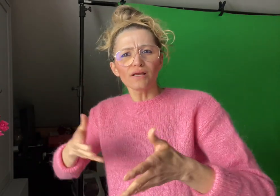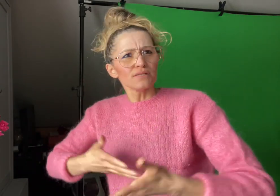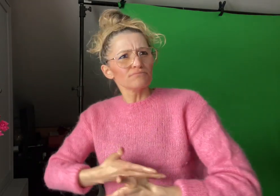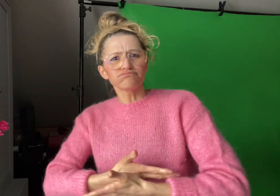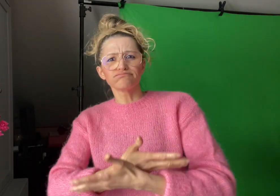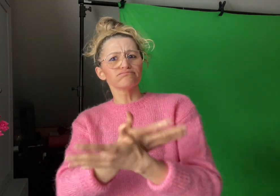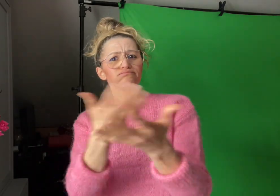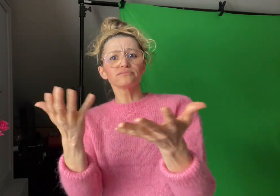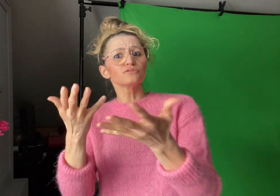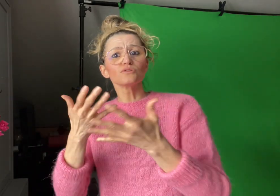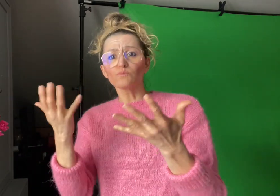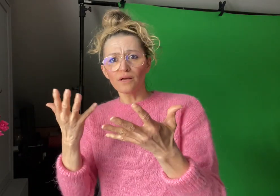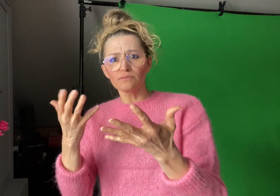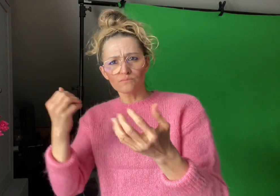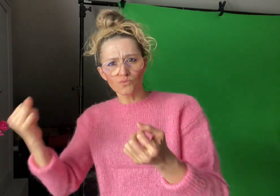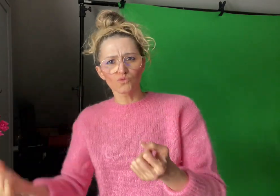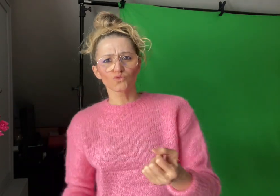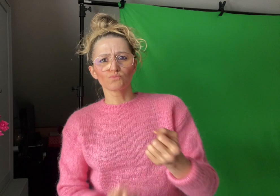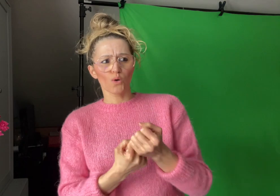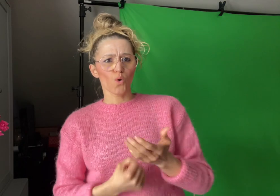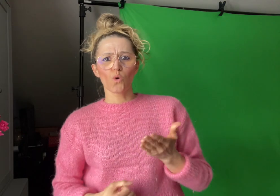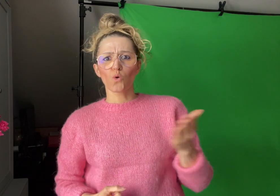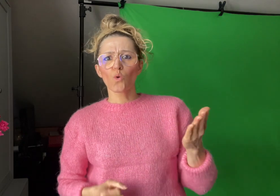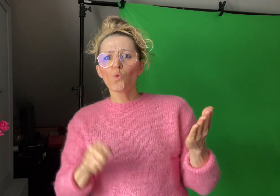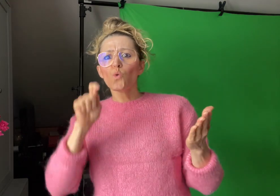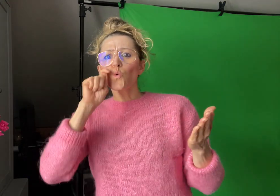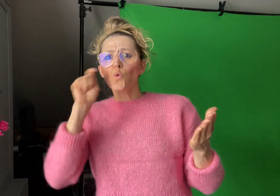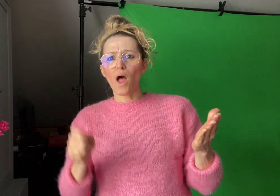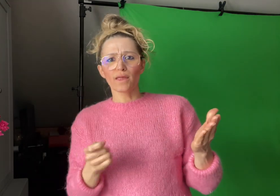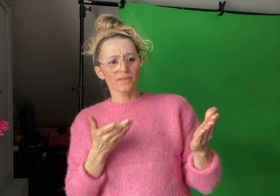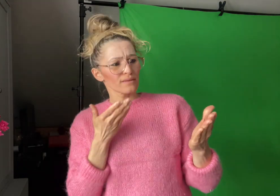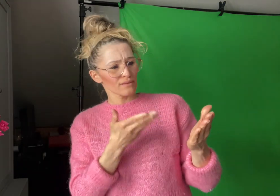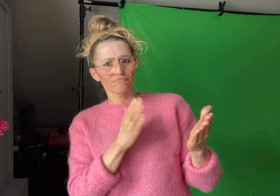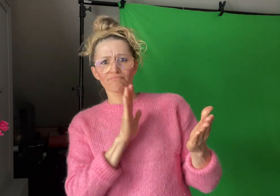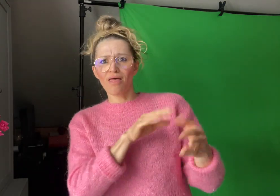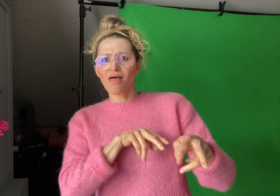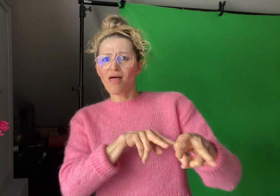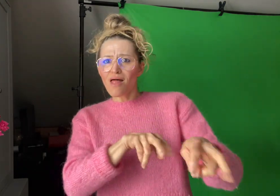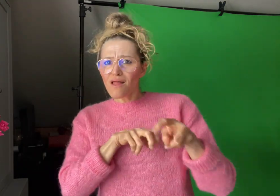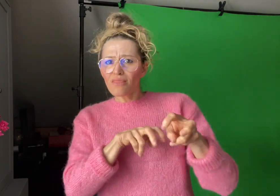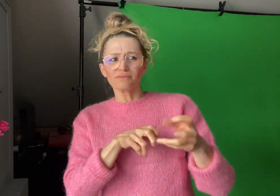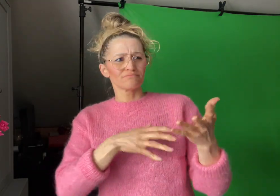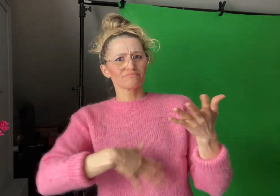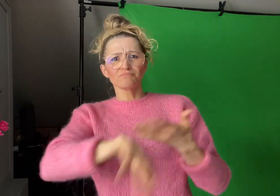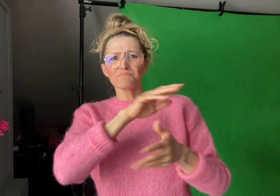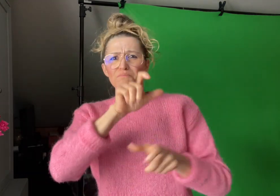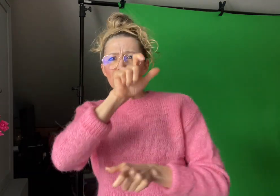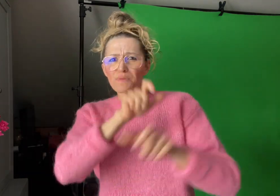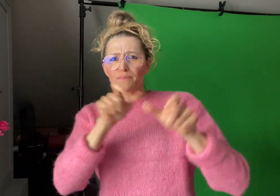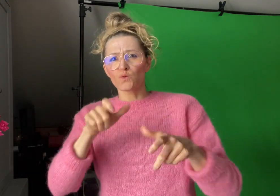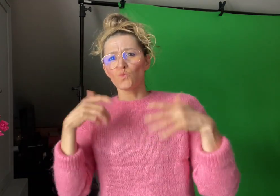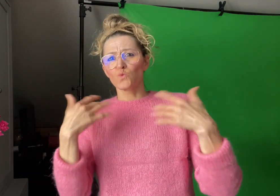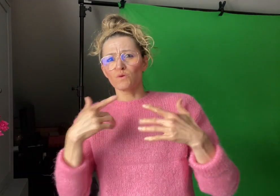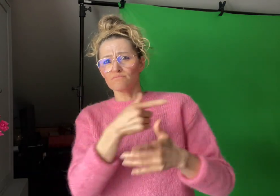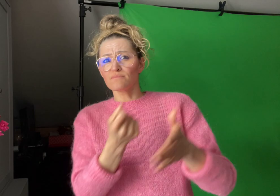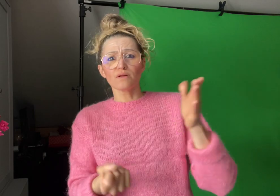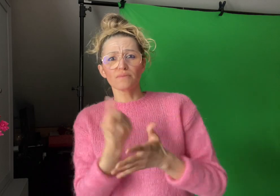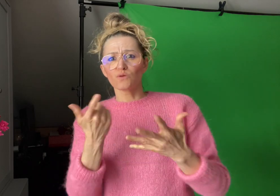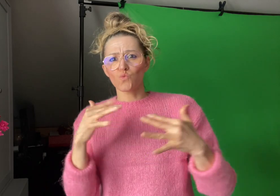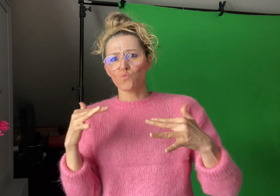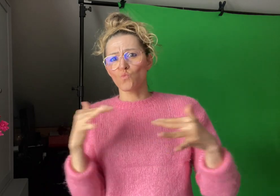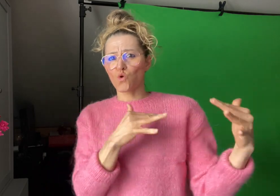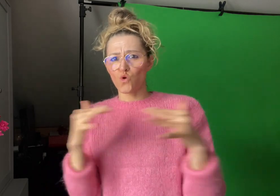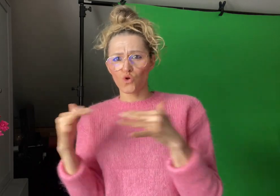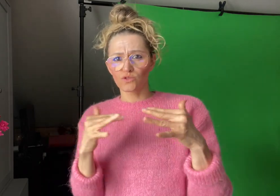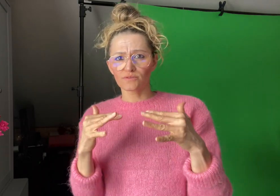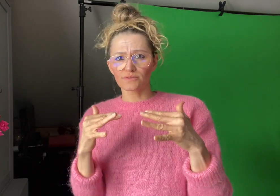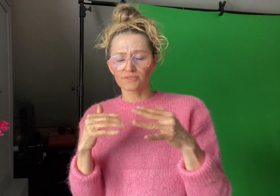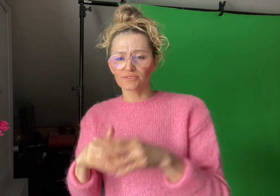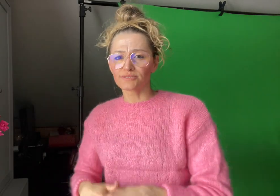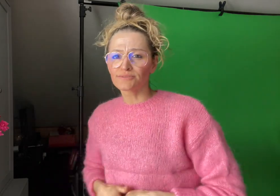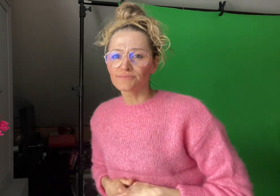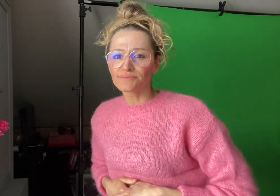and all the people affected by the war.